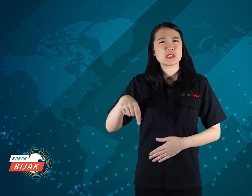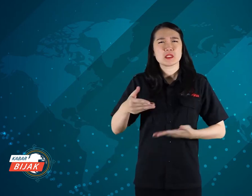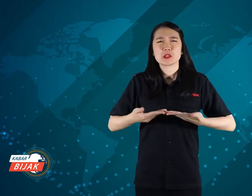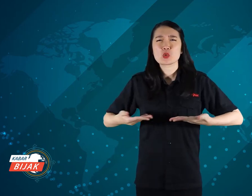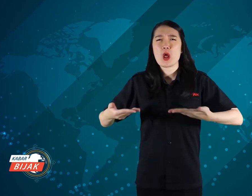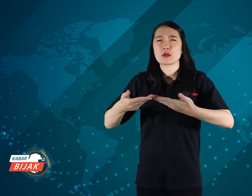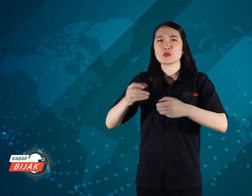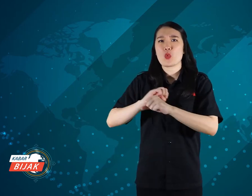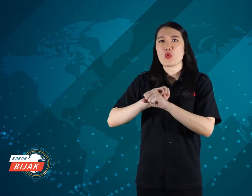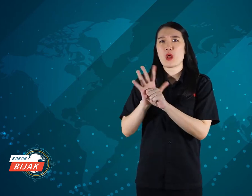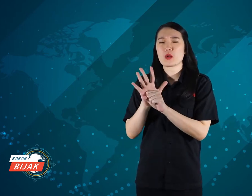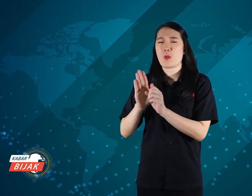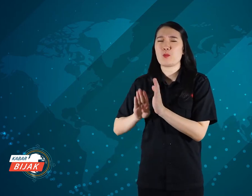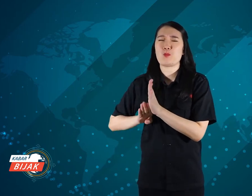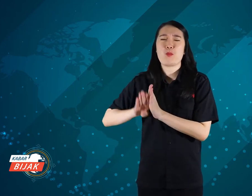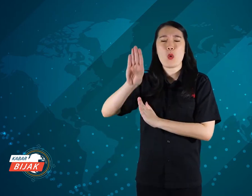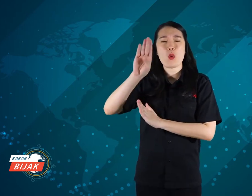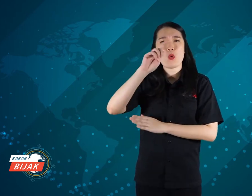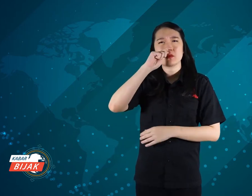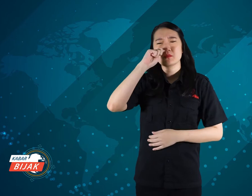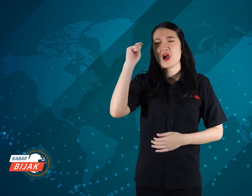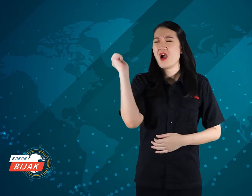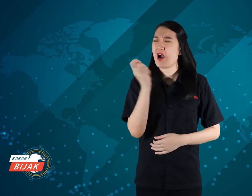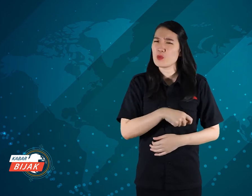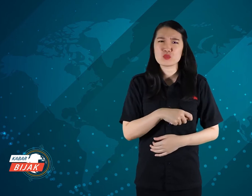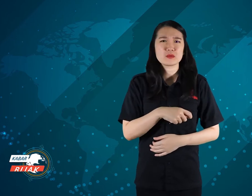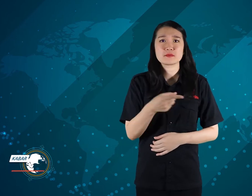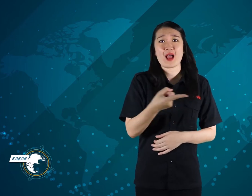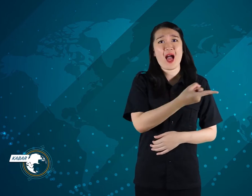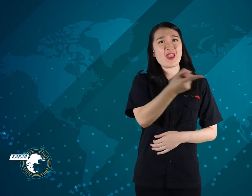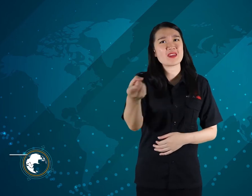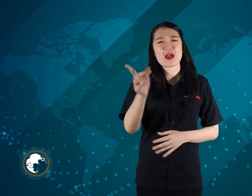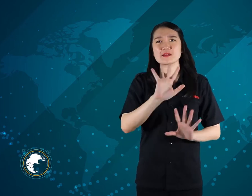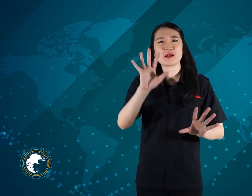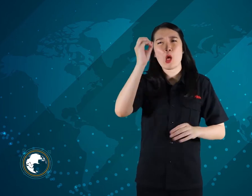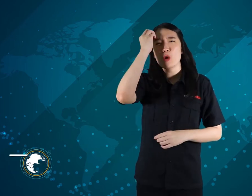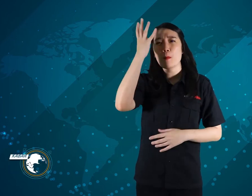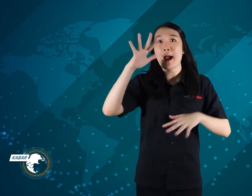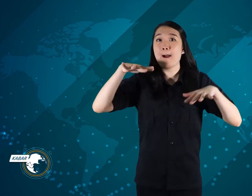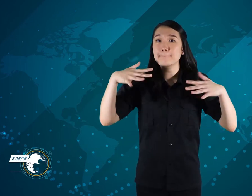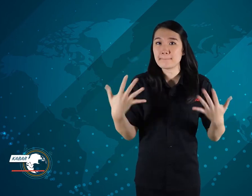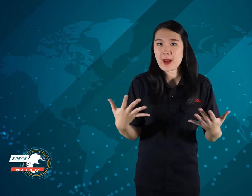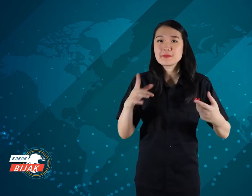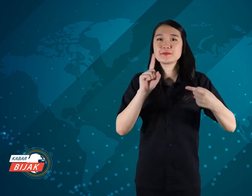The corona situation is soaring badly. What do you remember?